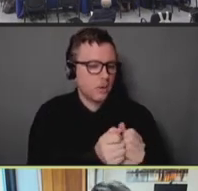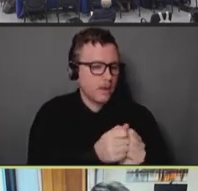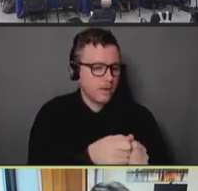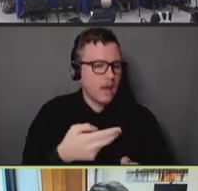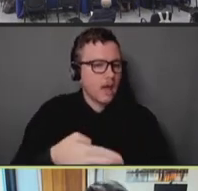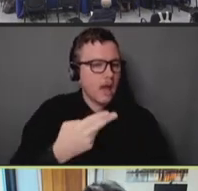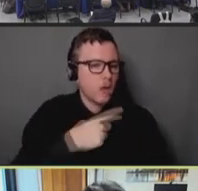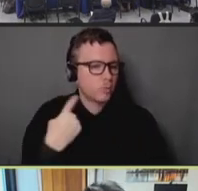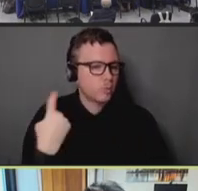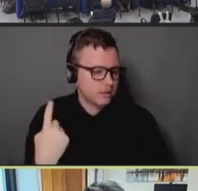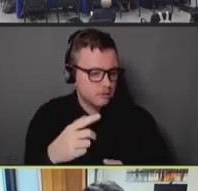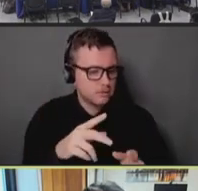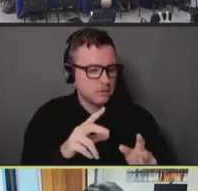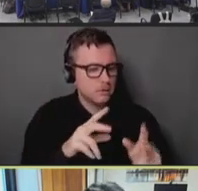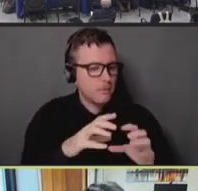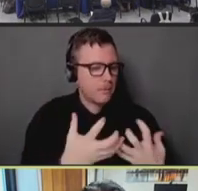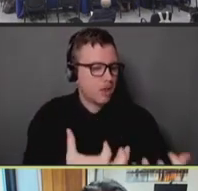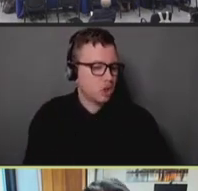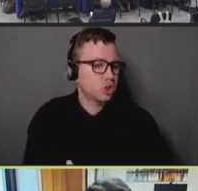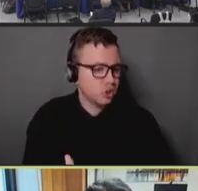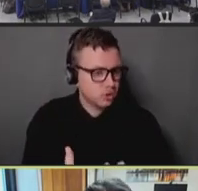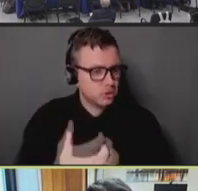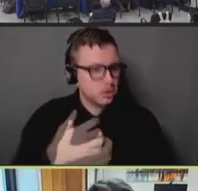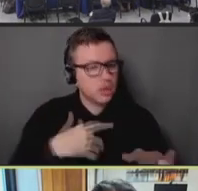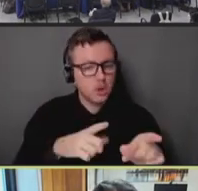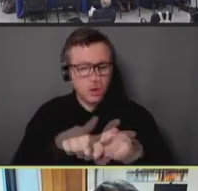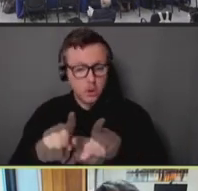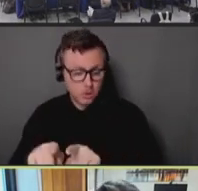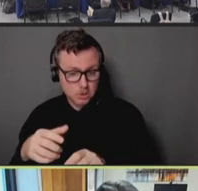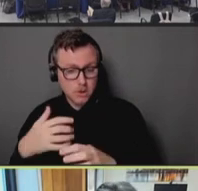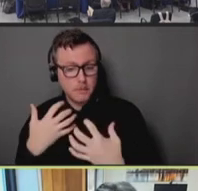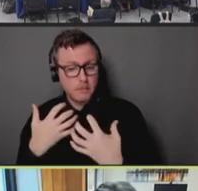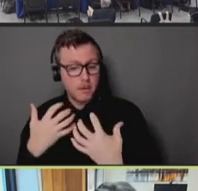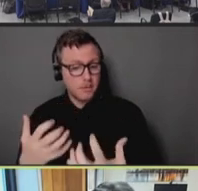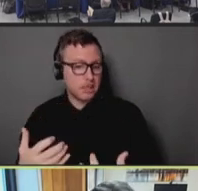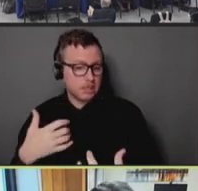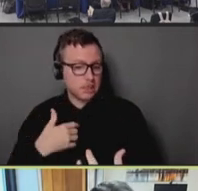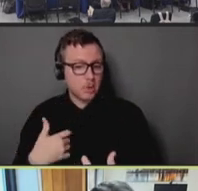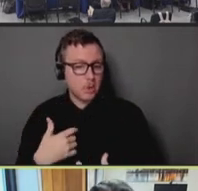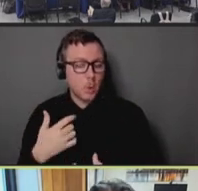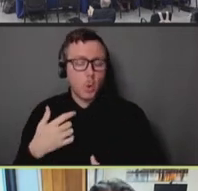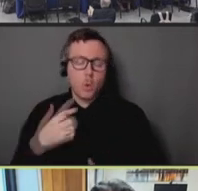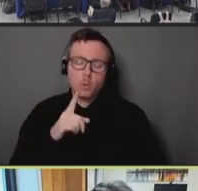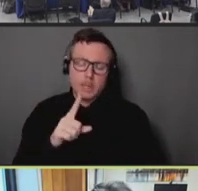as well as populations that have been hardest hit by COVID, and that have